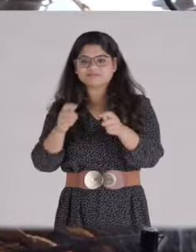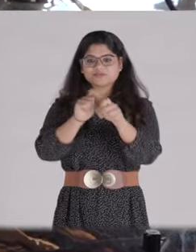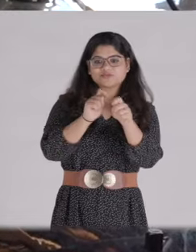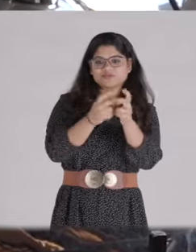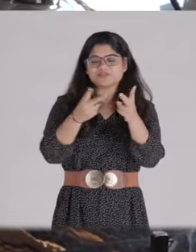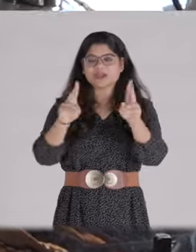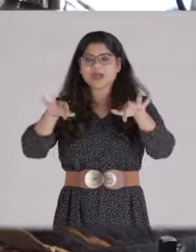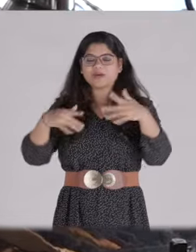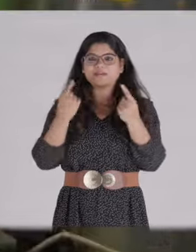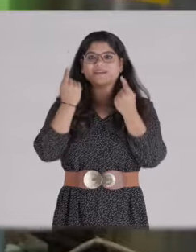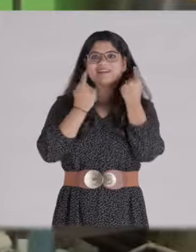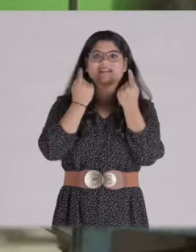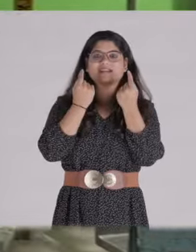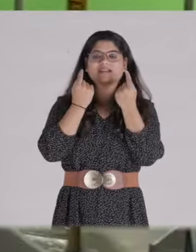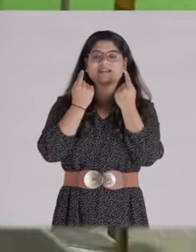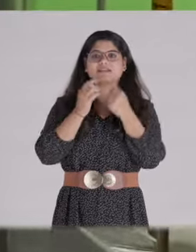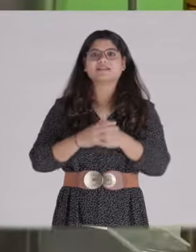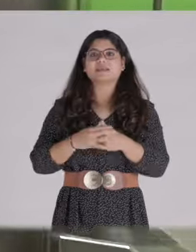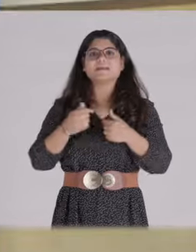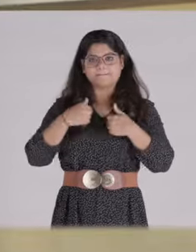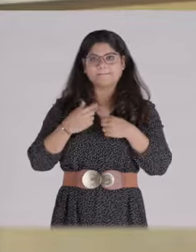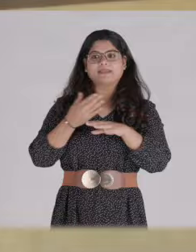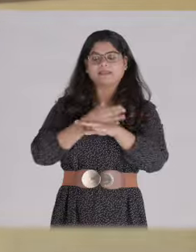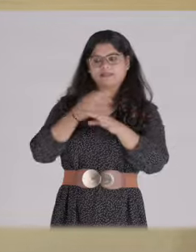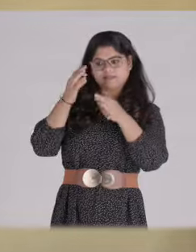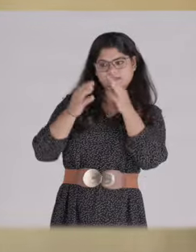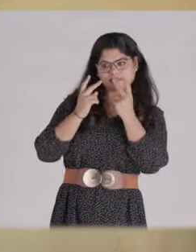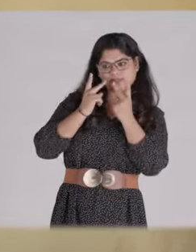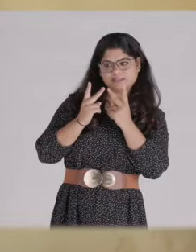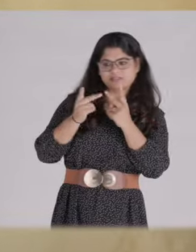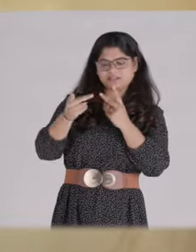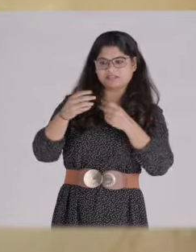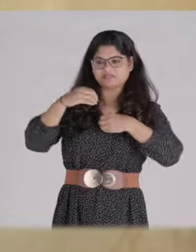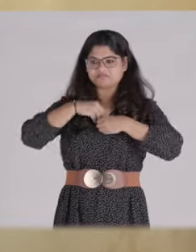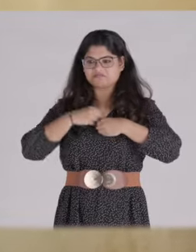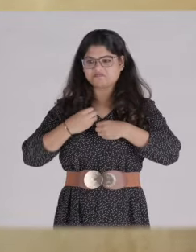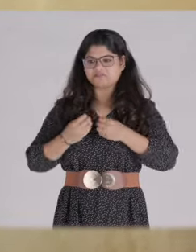We wondered how she would handle the job.